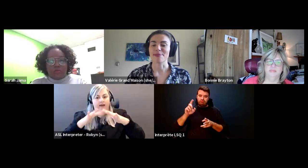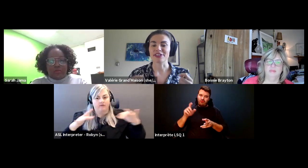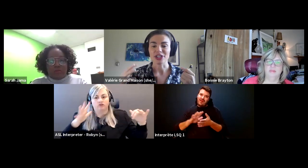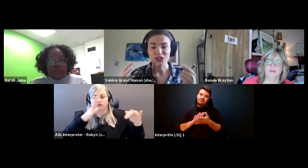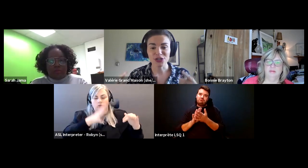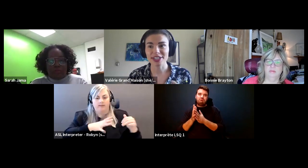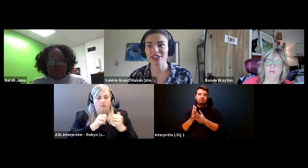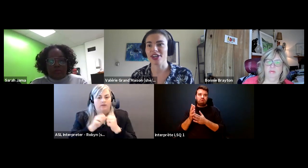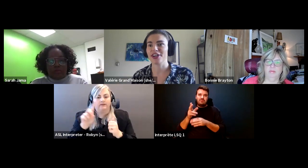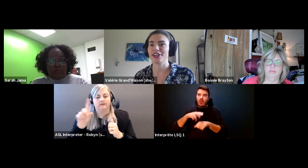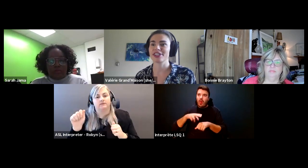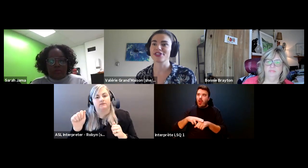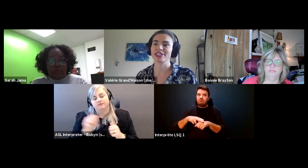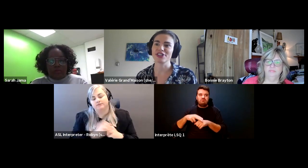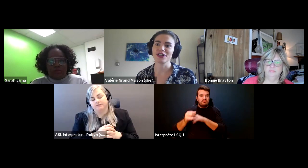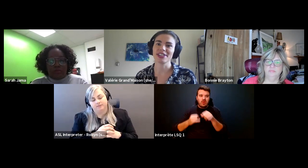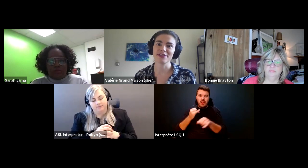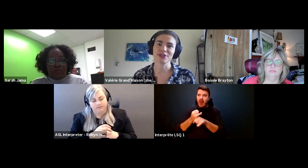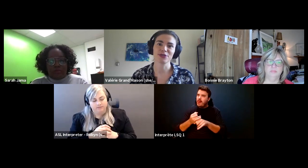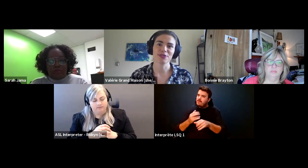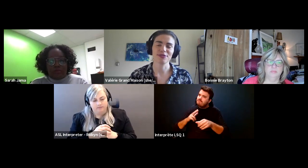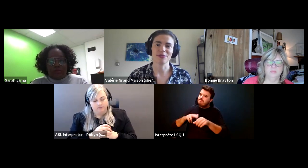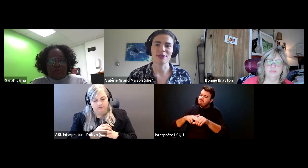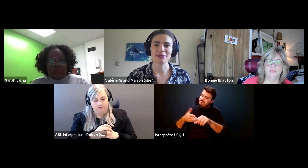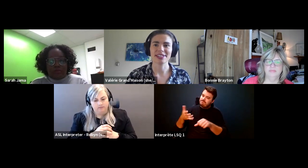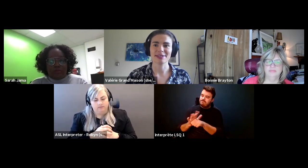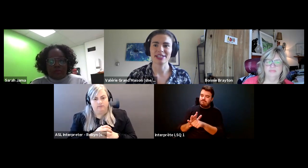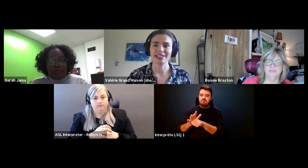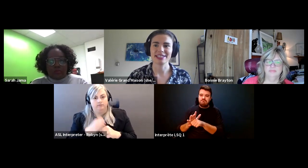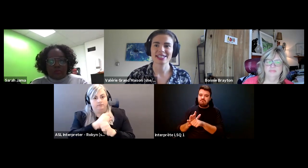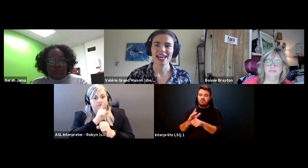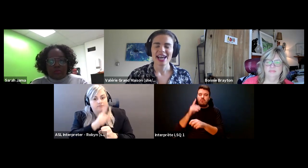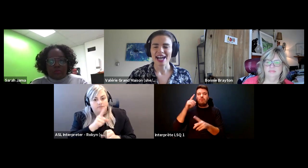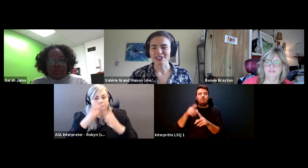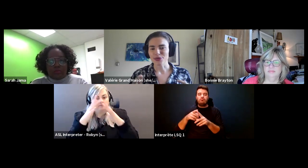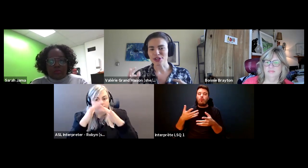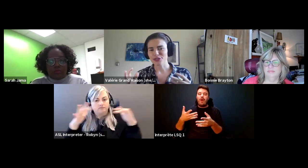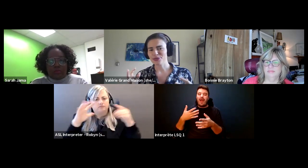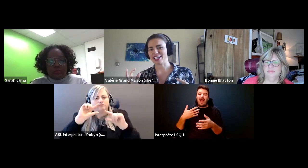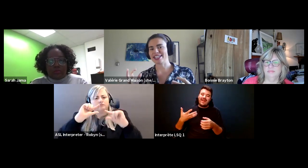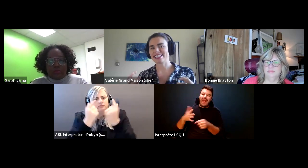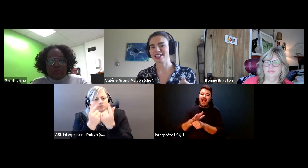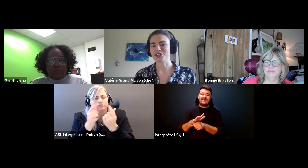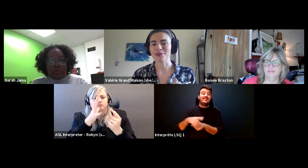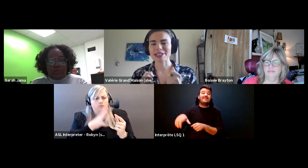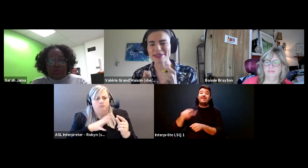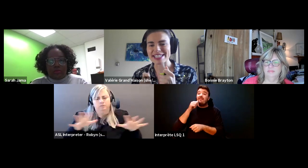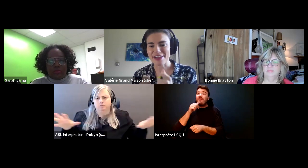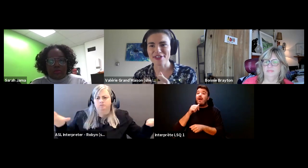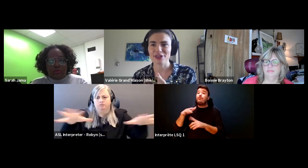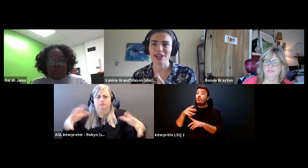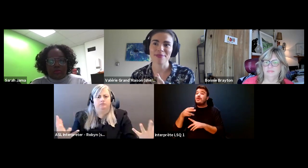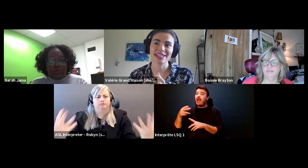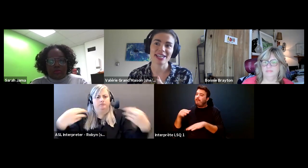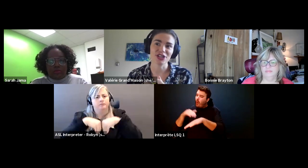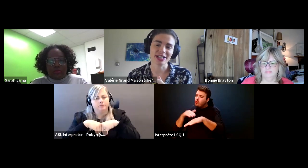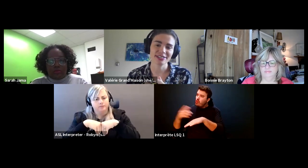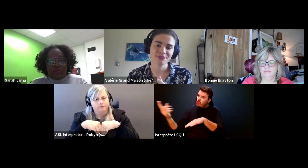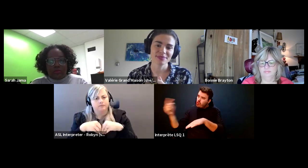Valérie Grand’Maison (she/elle): it's about ensuring consultation with diverse groups of women with disabilities and to also recognize that there's going to be specific recommendation.